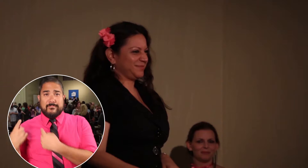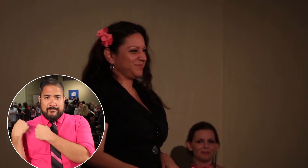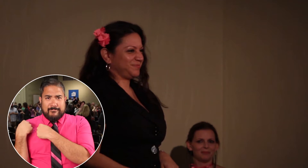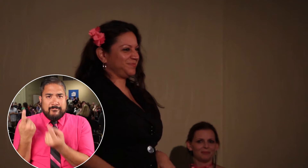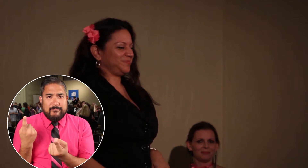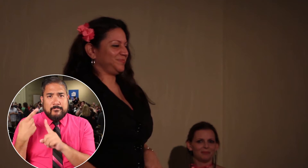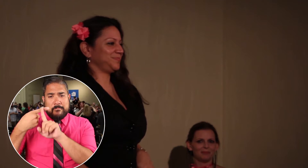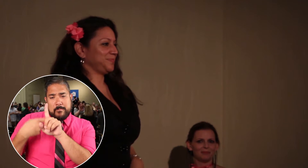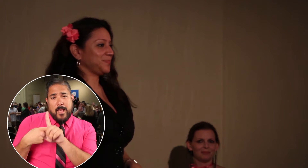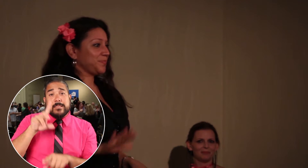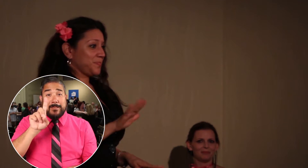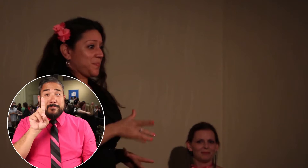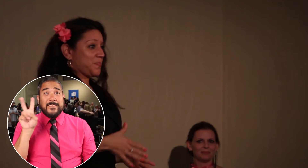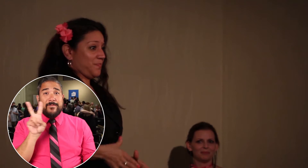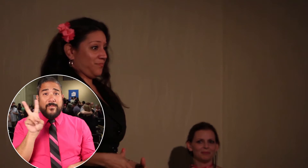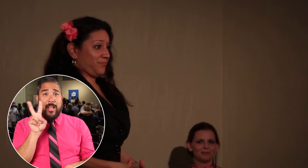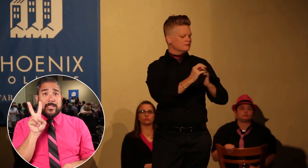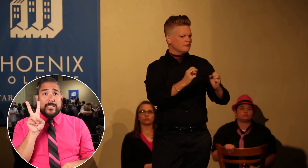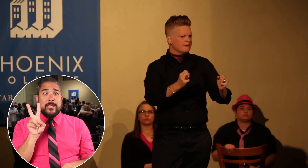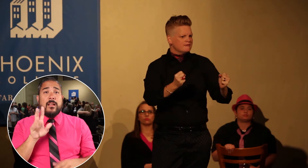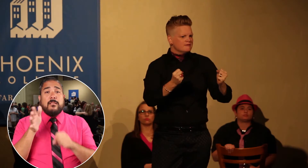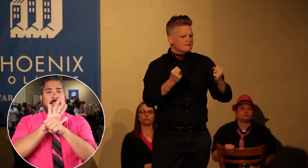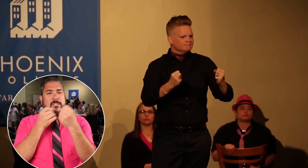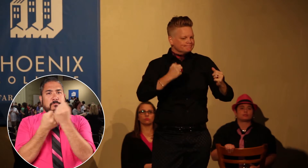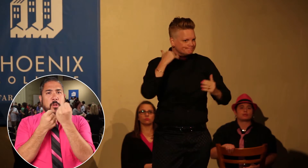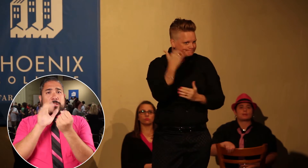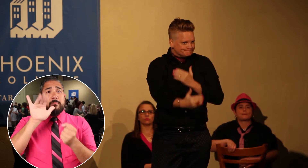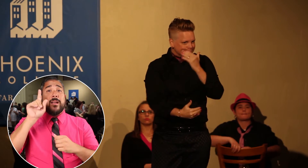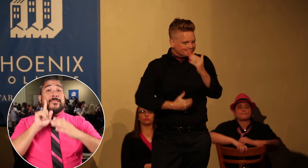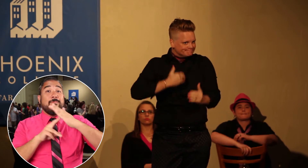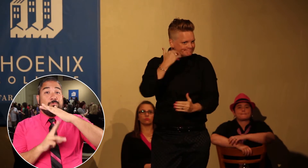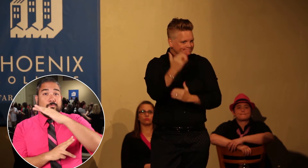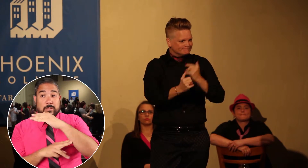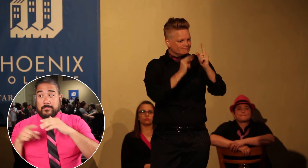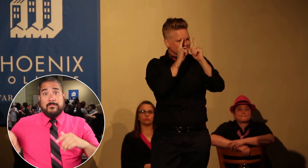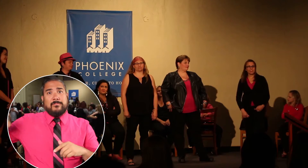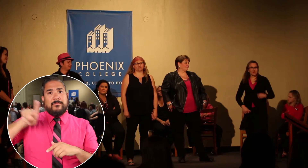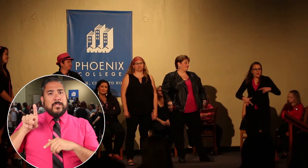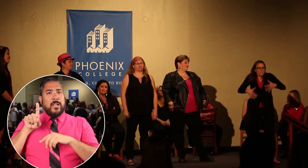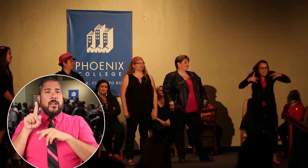We just finished our month-long domestic violence coverage that was sponsored in part by DeafBridge.